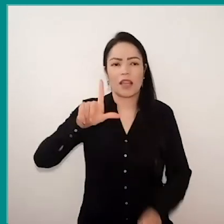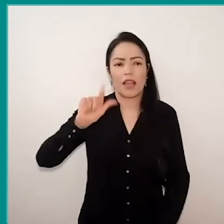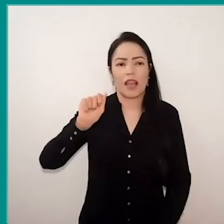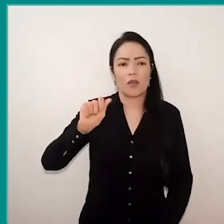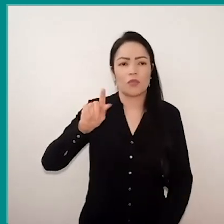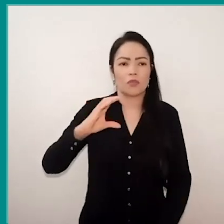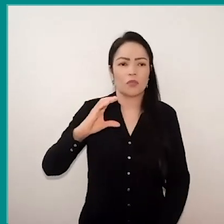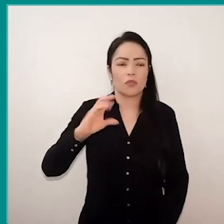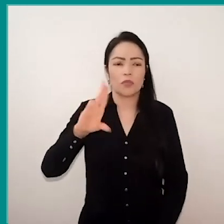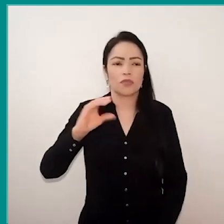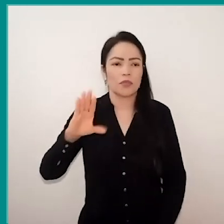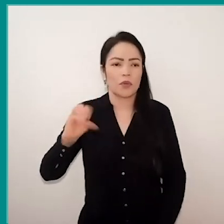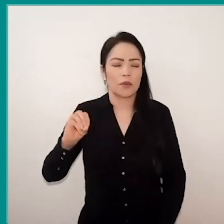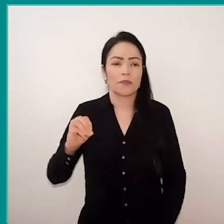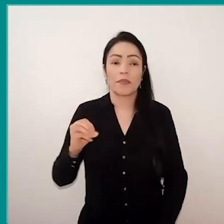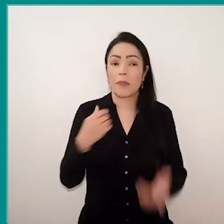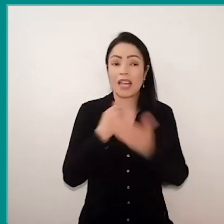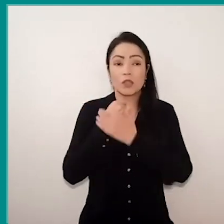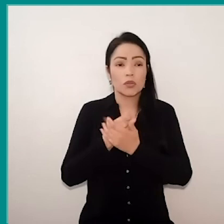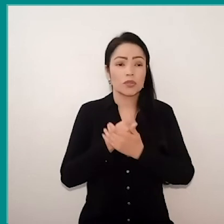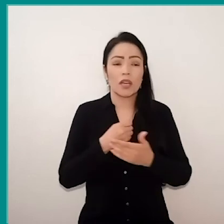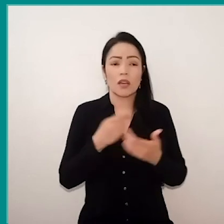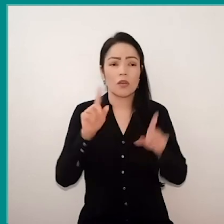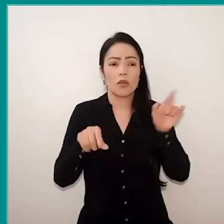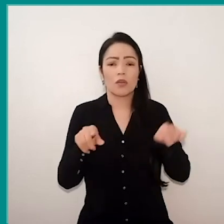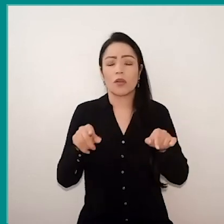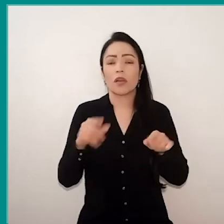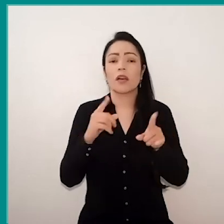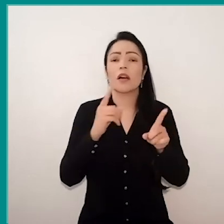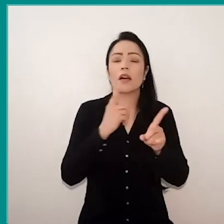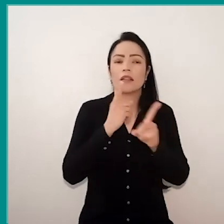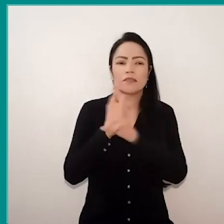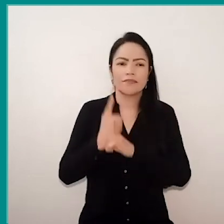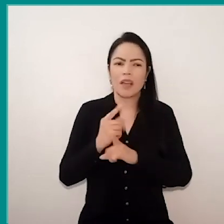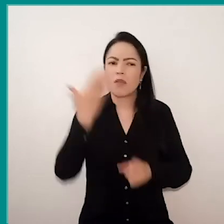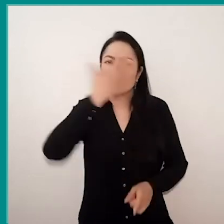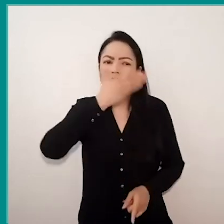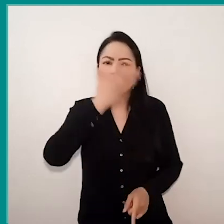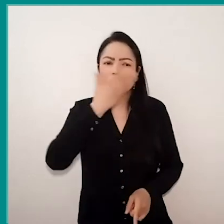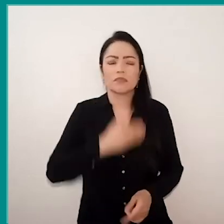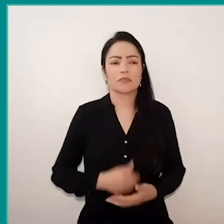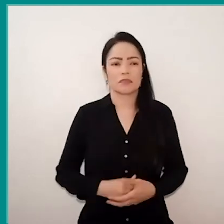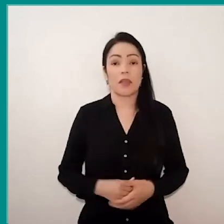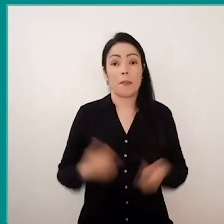a hidden bias in the sense that the faces, as Paulo Freire said, that are hidden, it is necessary to reveal them,